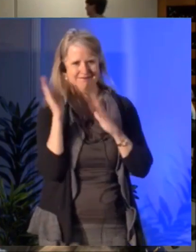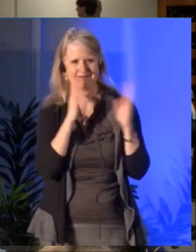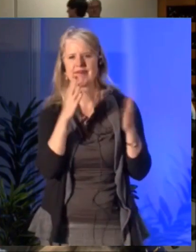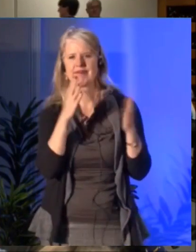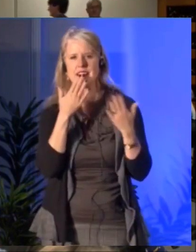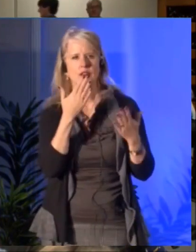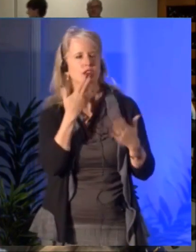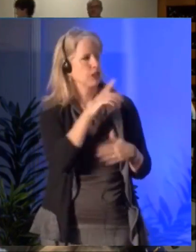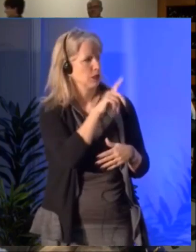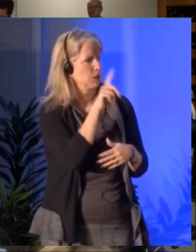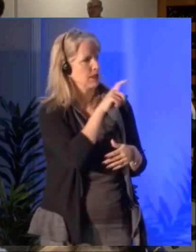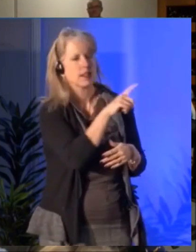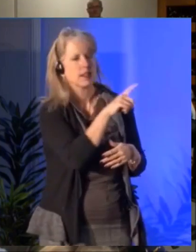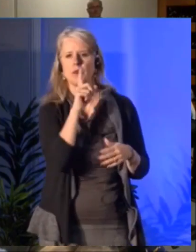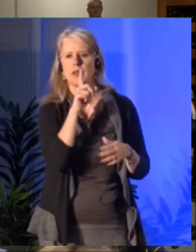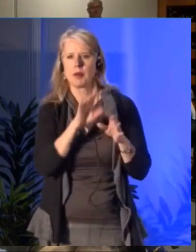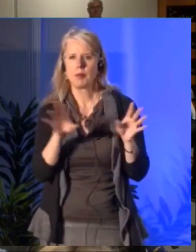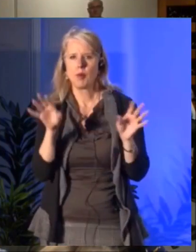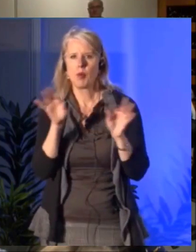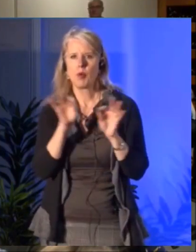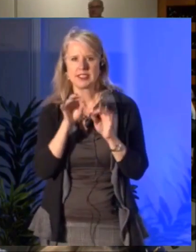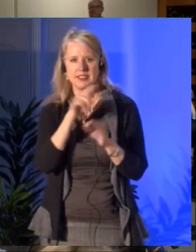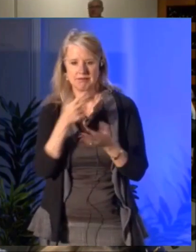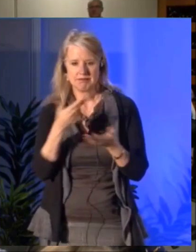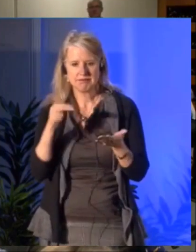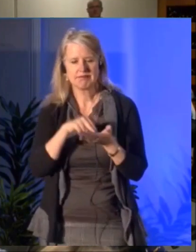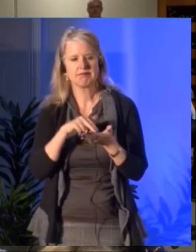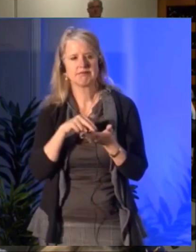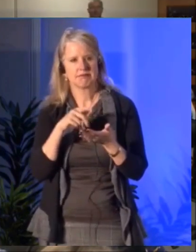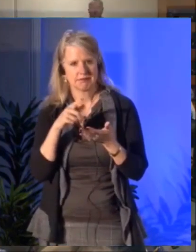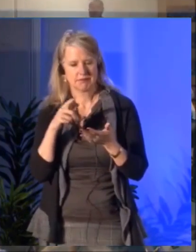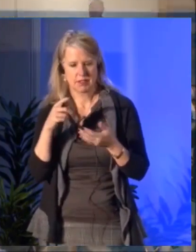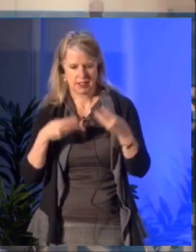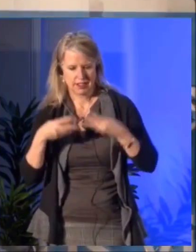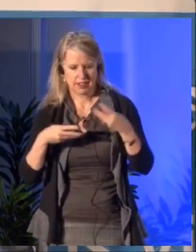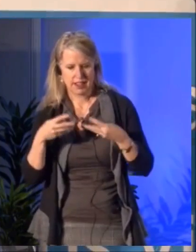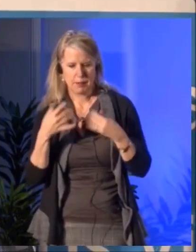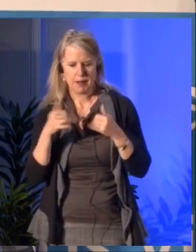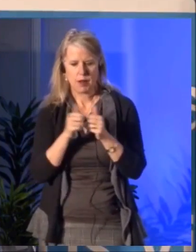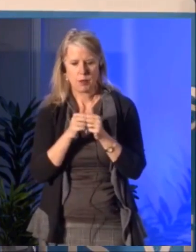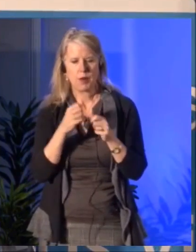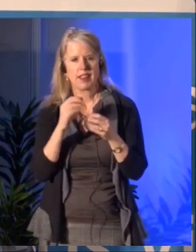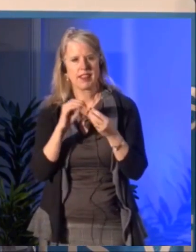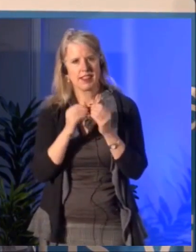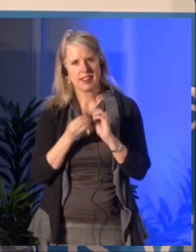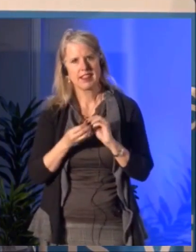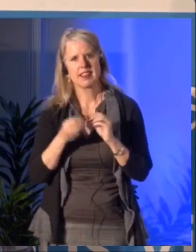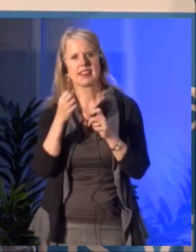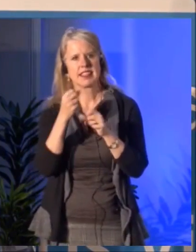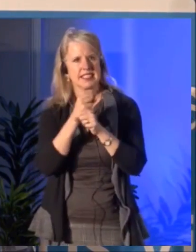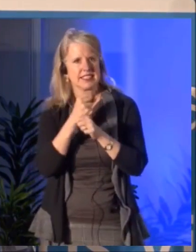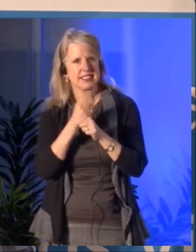They're fresh and I'm happy to share them with you if people are interested. I just wonder where the Council is at in terms of looking